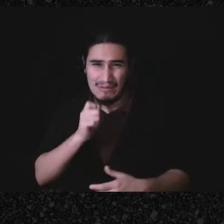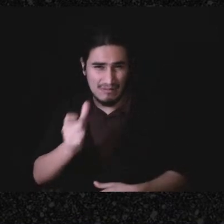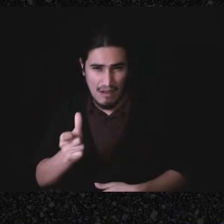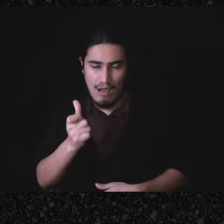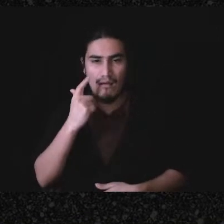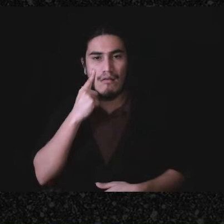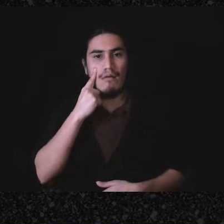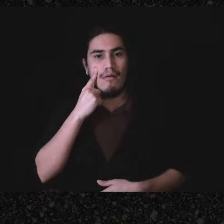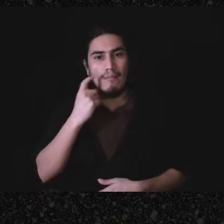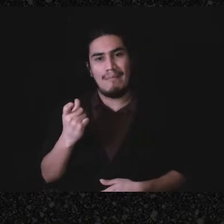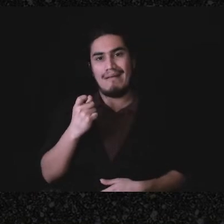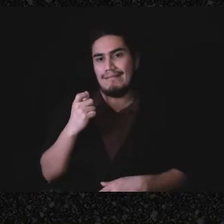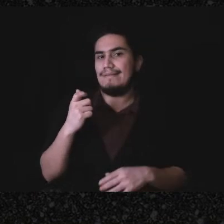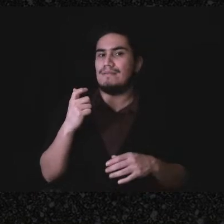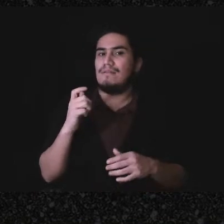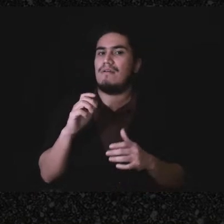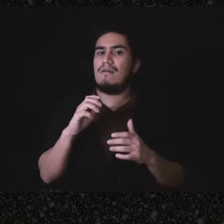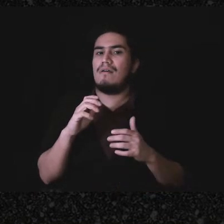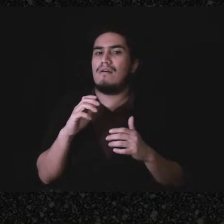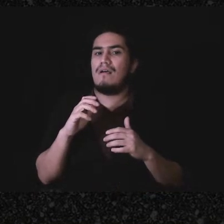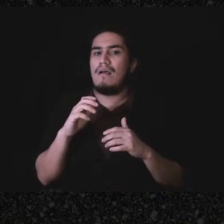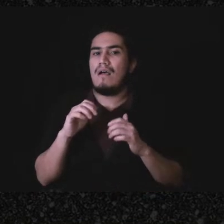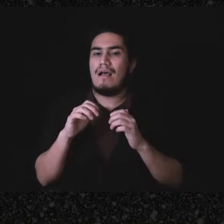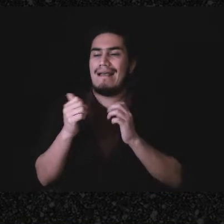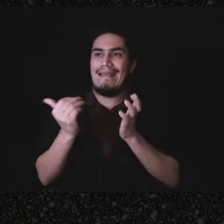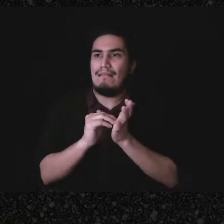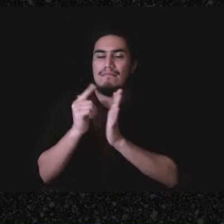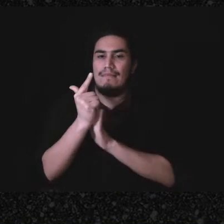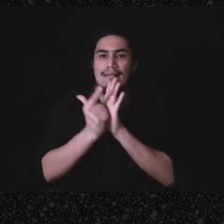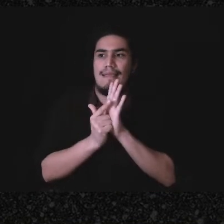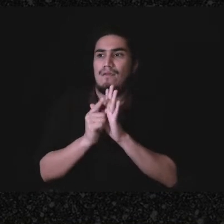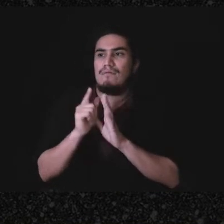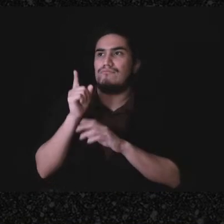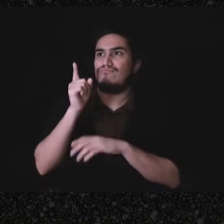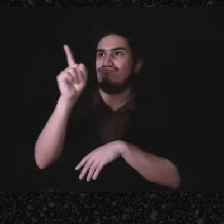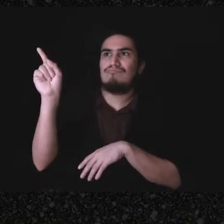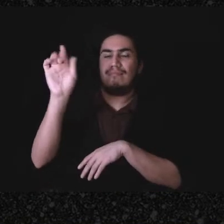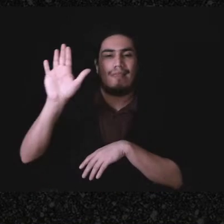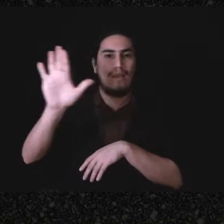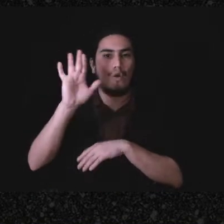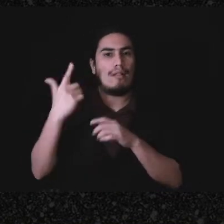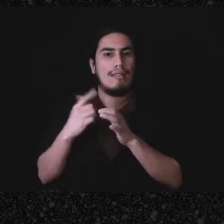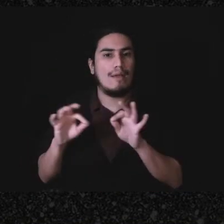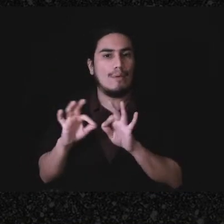the language of the of the internal revenue code, but it's - it would be very out of the box. DEAN: